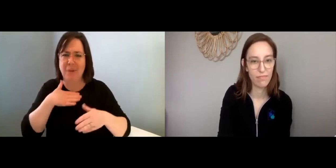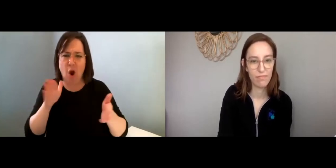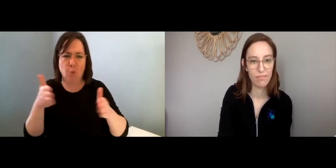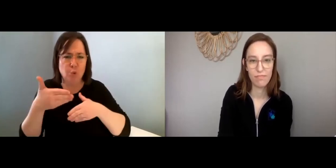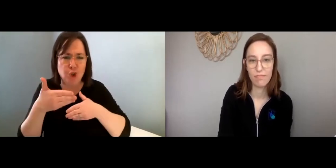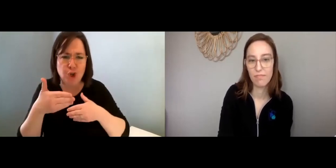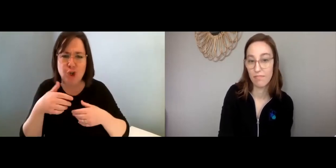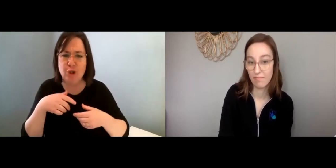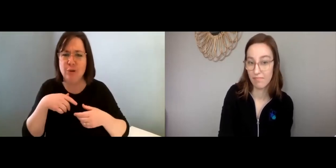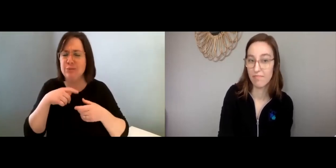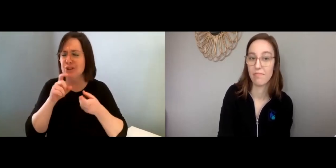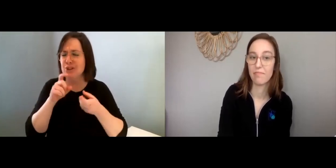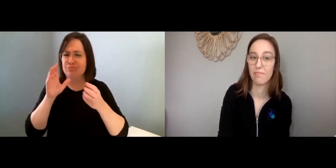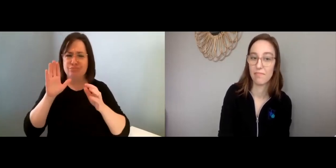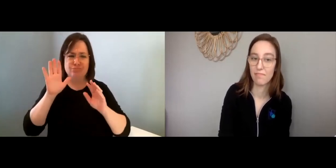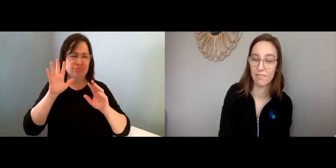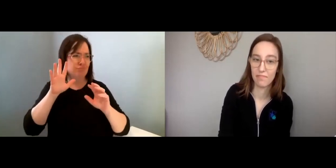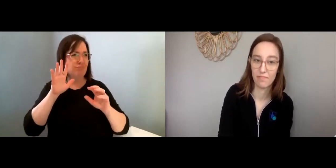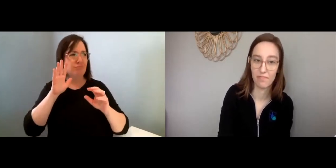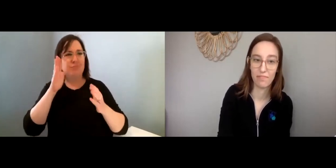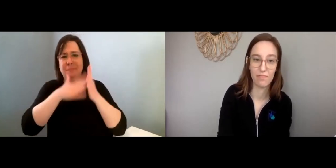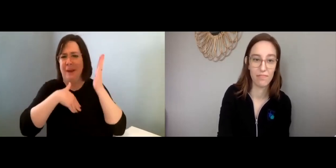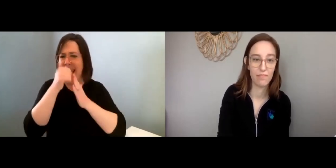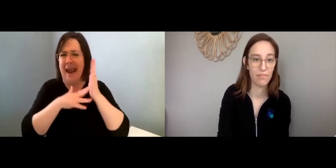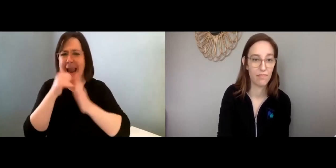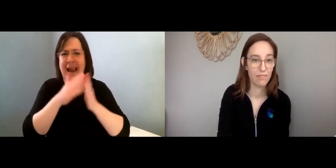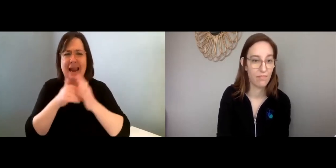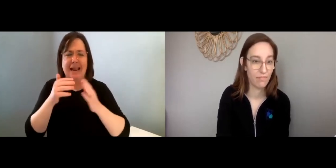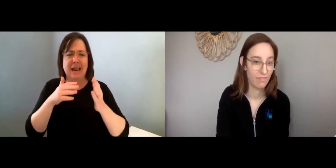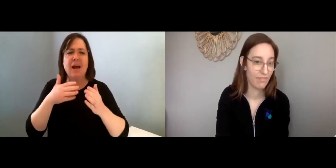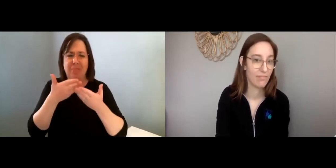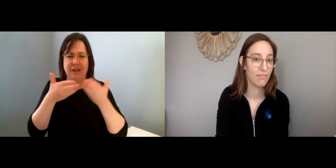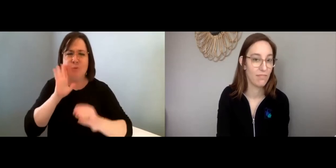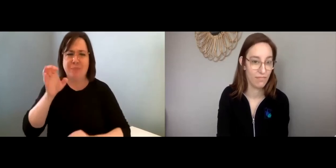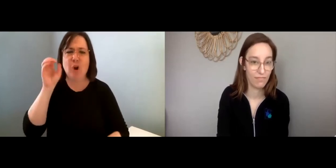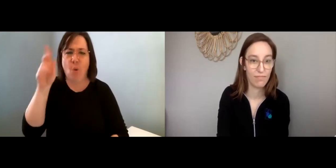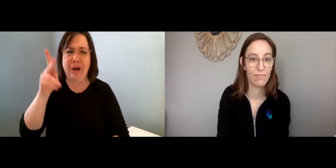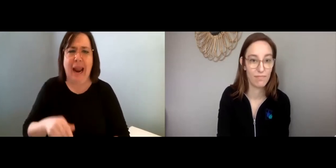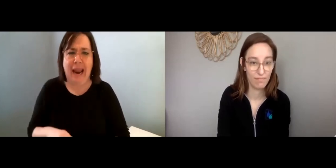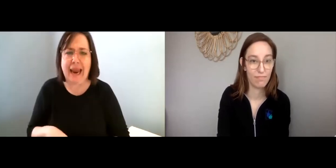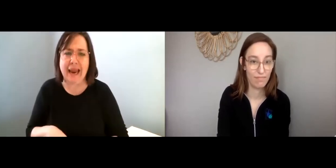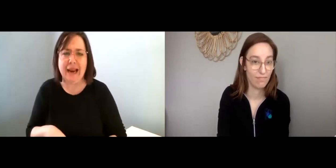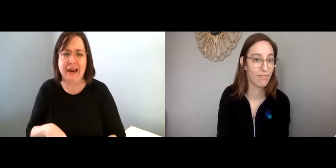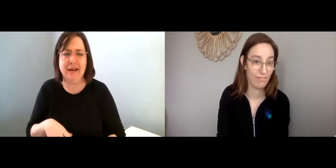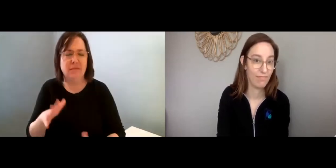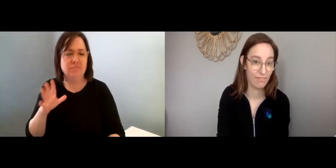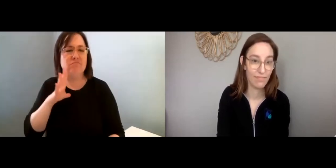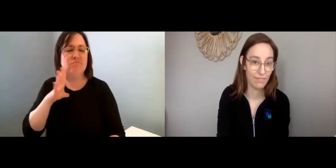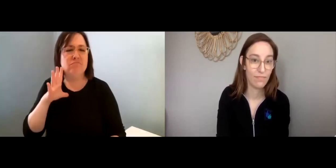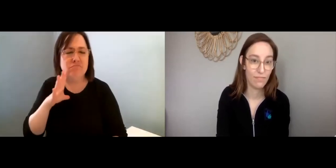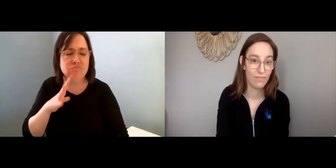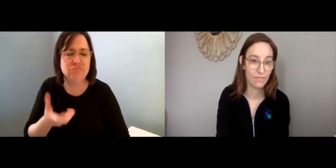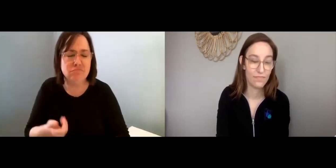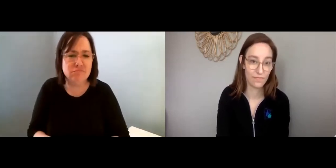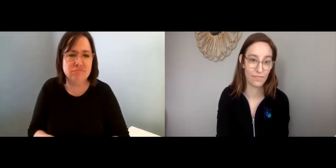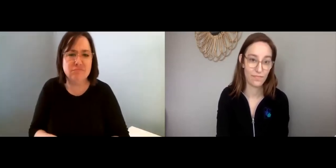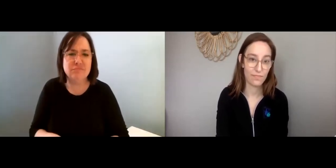“What if I change up my room, you know, paint the walls, then everything will be OK. We’ll be fine.”